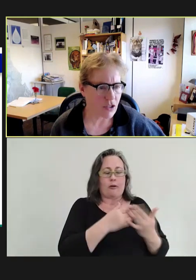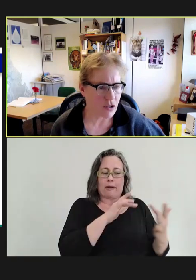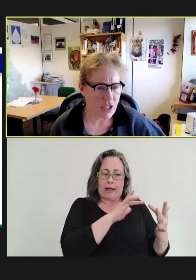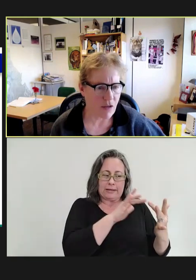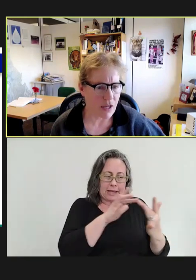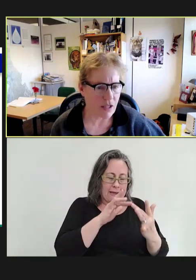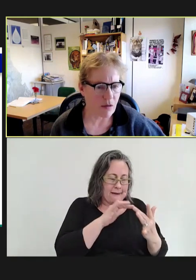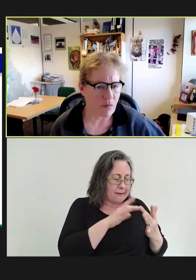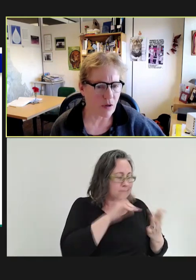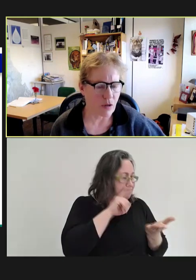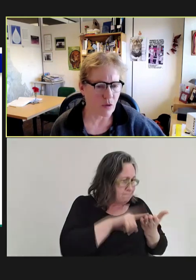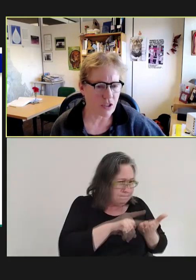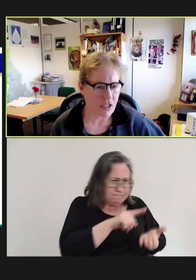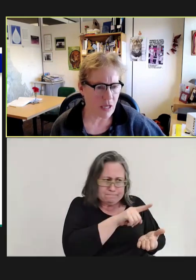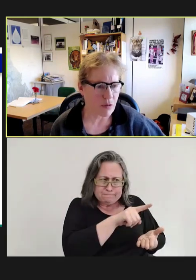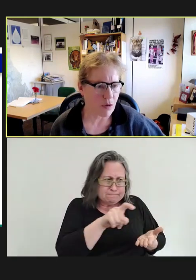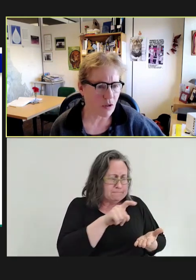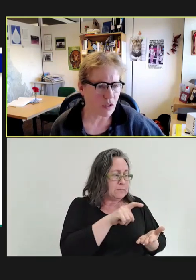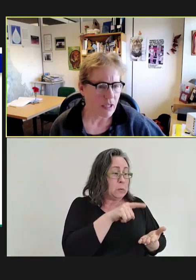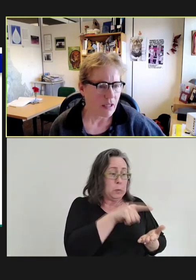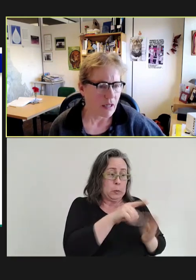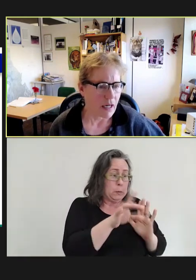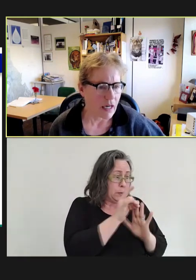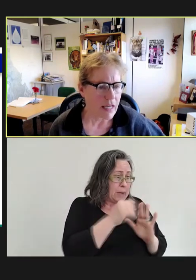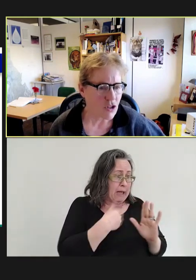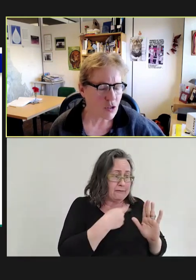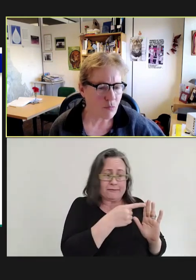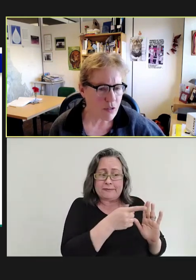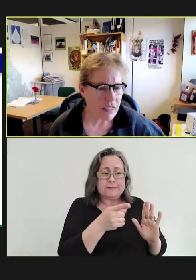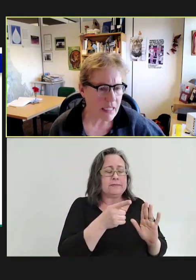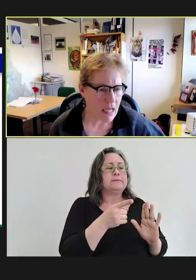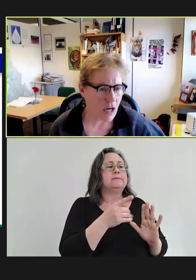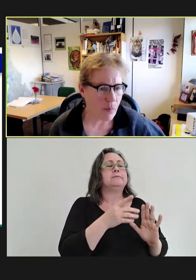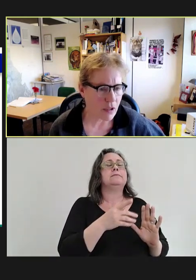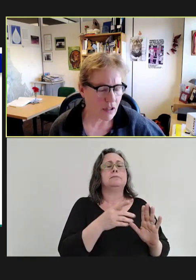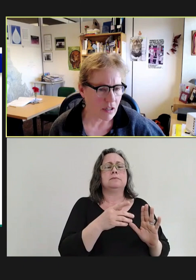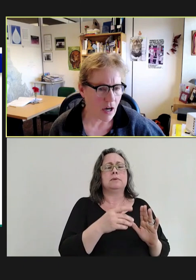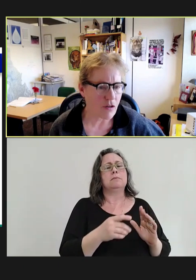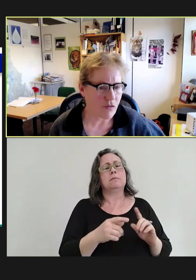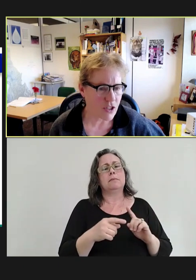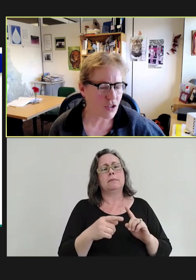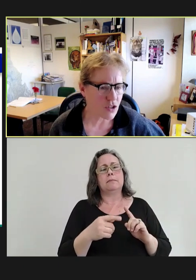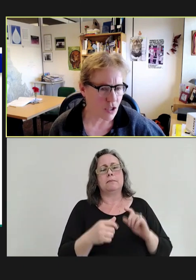to see if any of them were susceptible. And just mostly a couple of other visitors to the